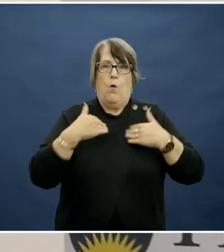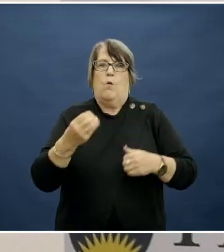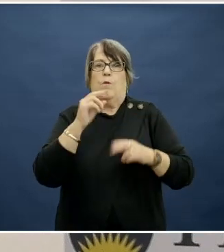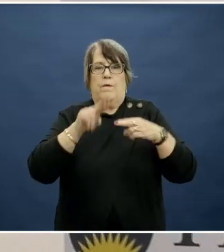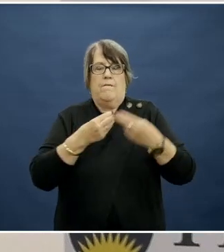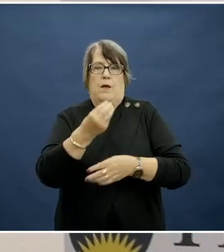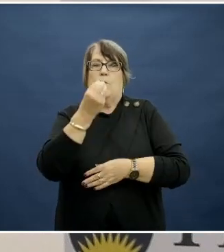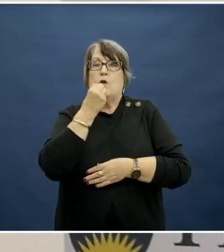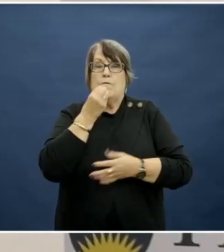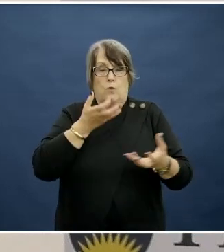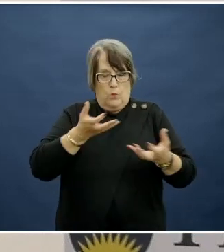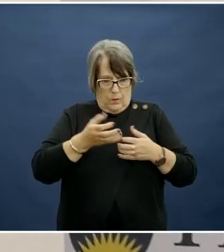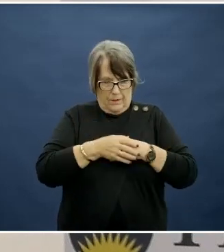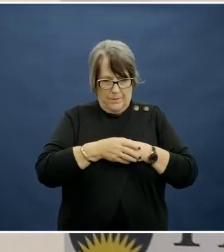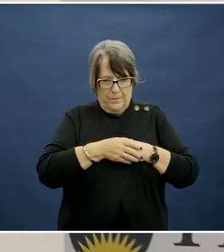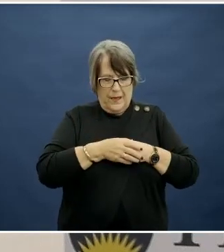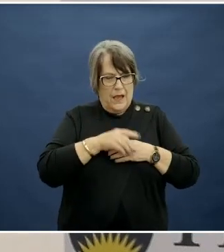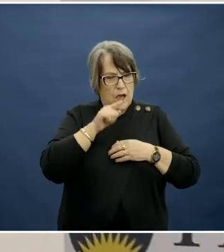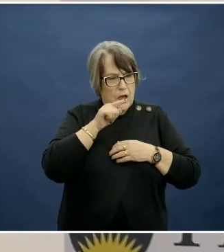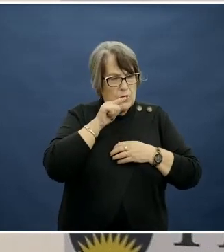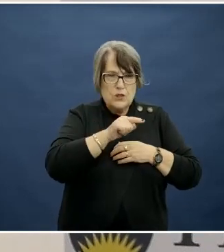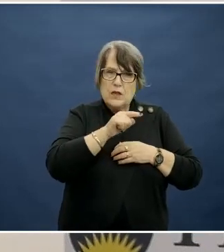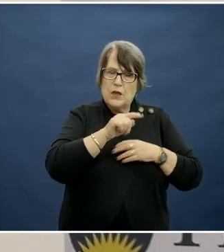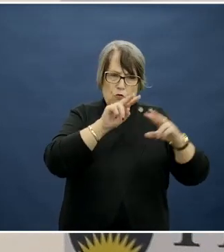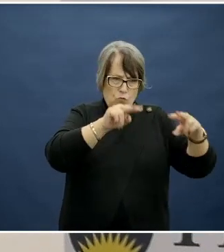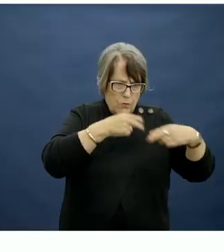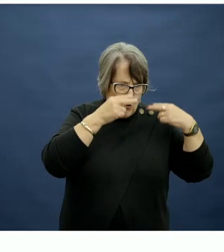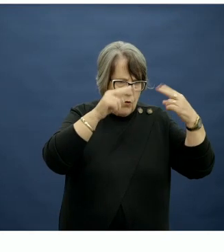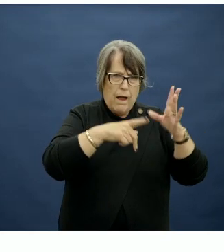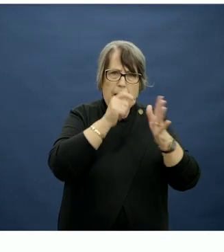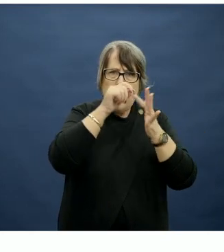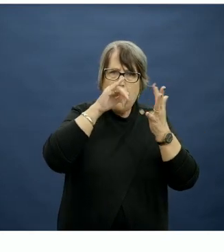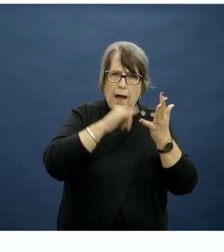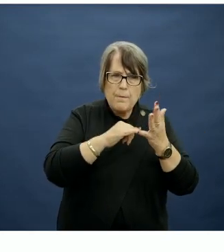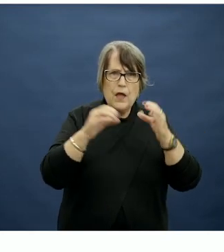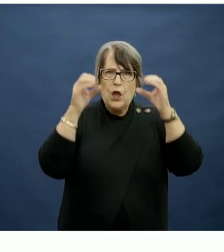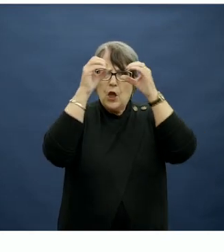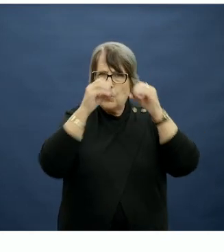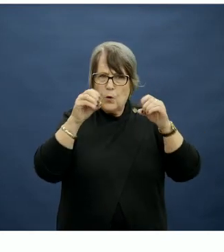She started by reviewing all the apps in The App Store and in Google Play that intend to